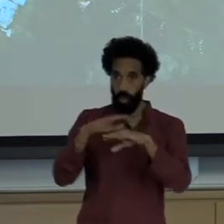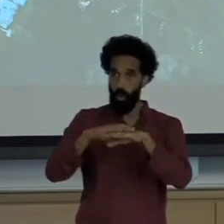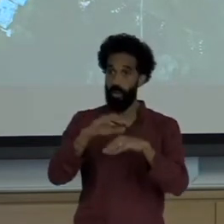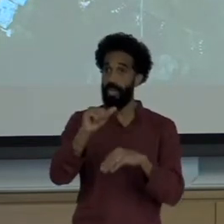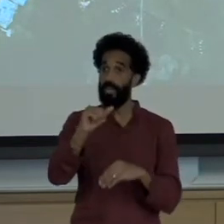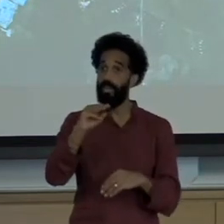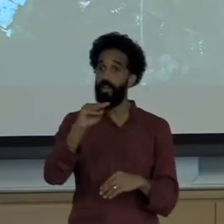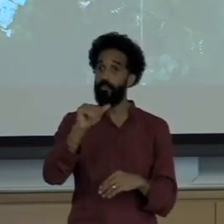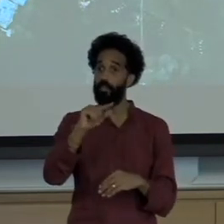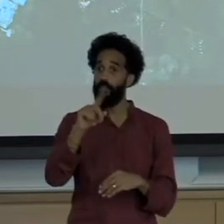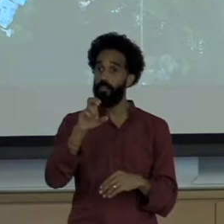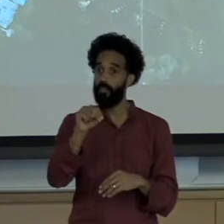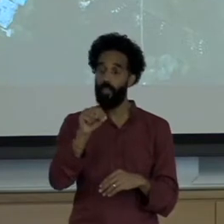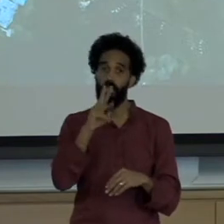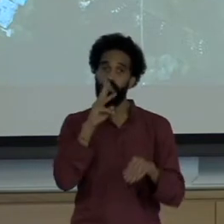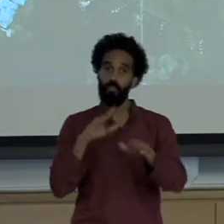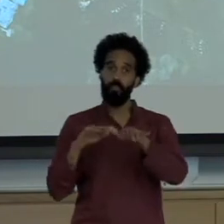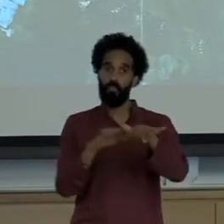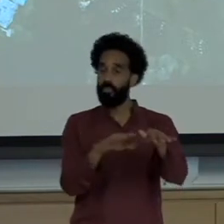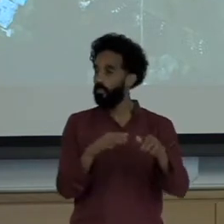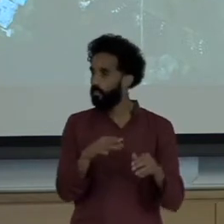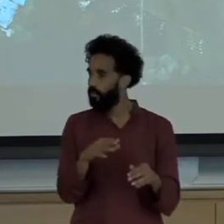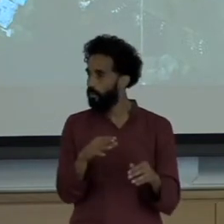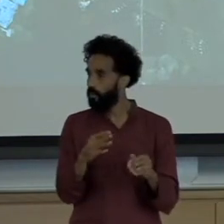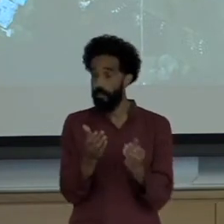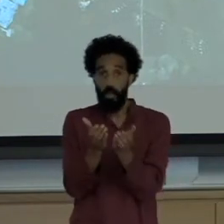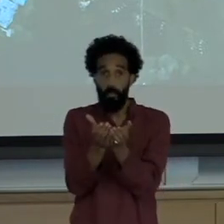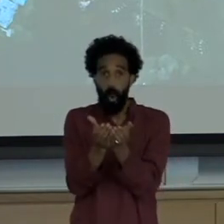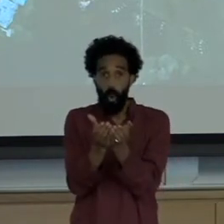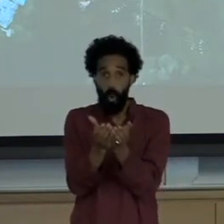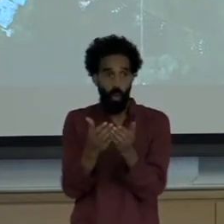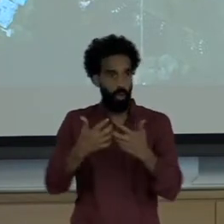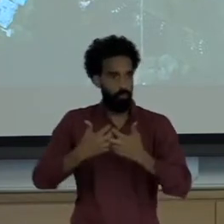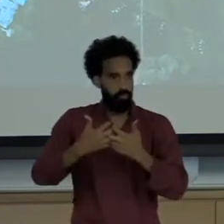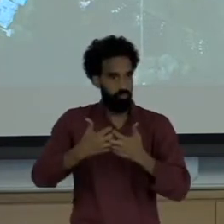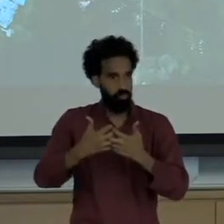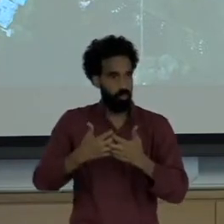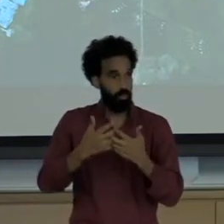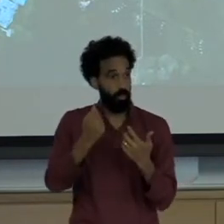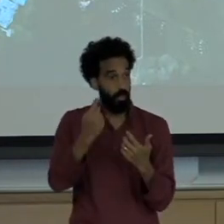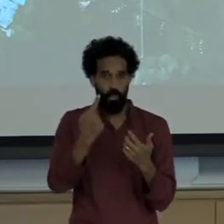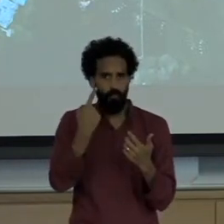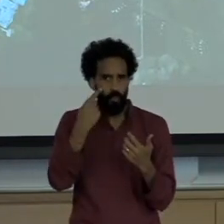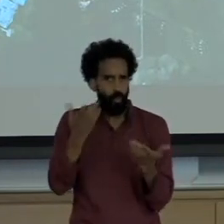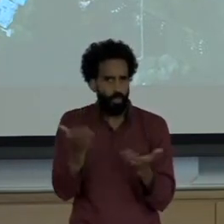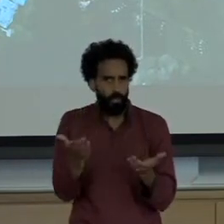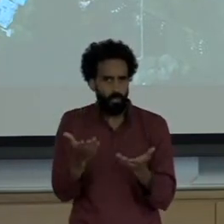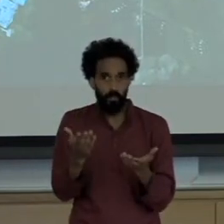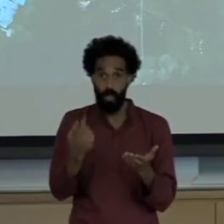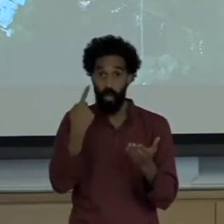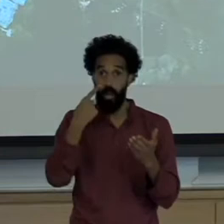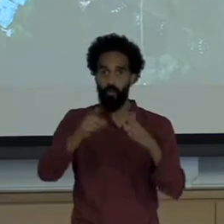You can imagine why that motorboat it's there it's not for leisure. That's the quick getaway for when the three or four